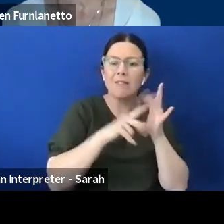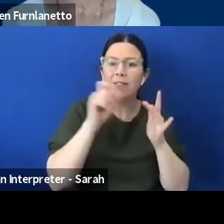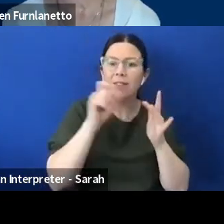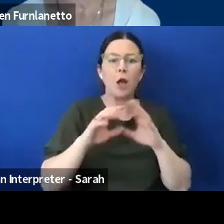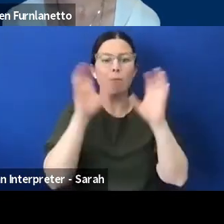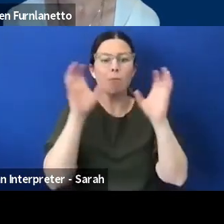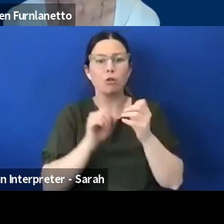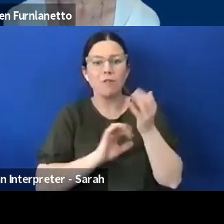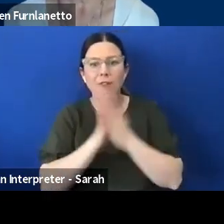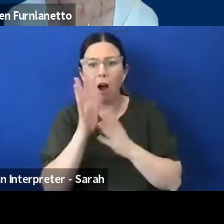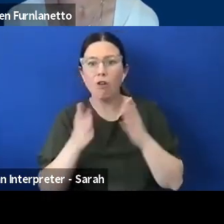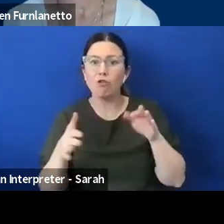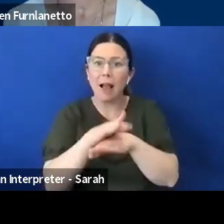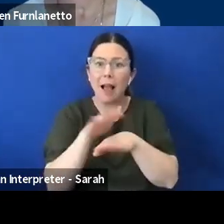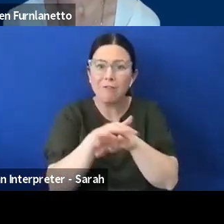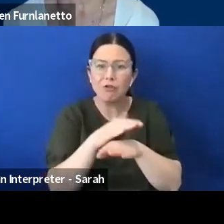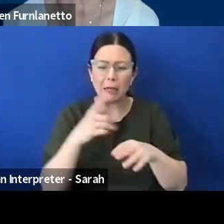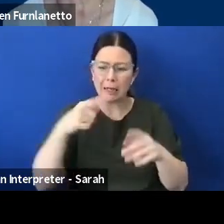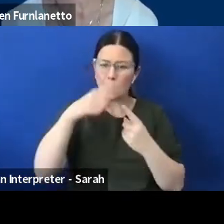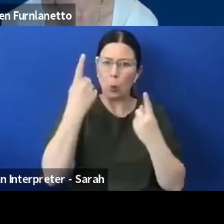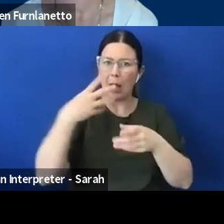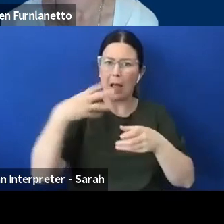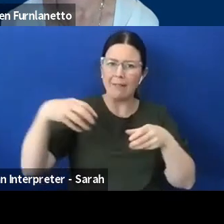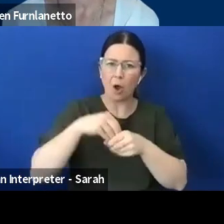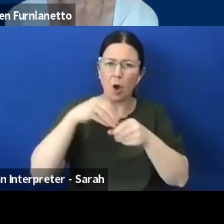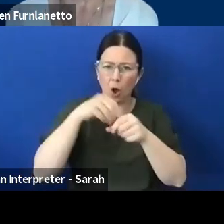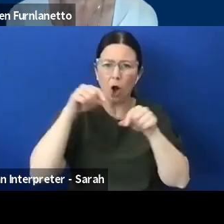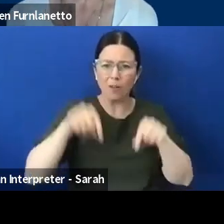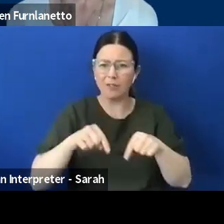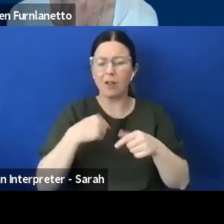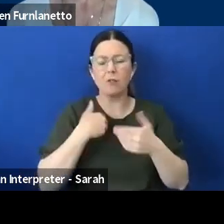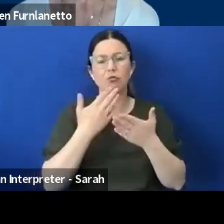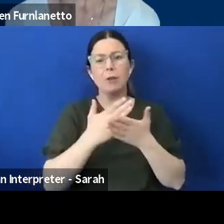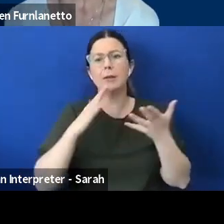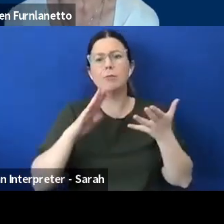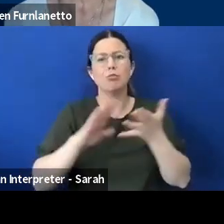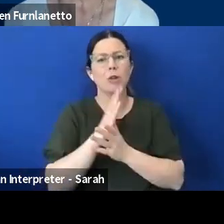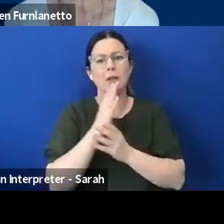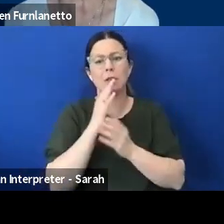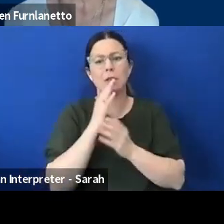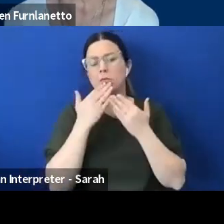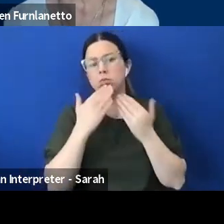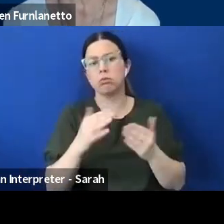was involved we appreciate the opportunity but people with disability have a disability every day